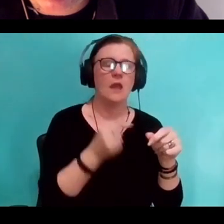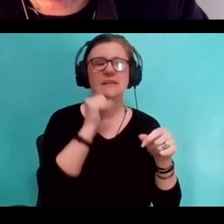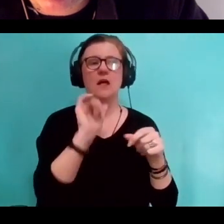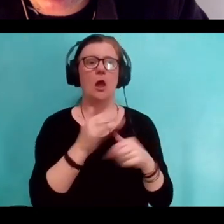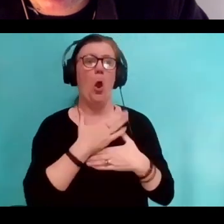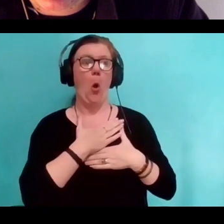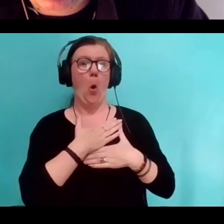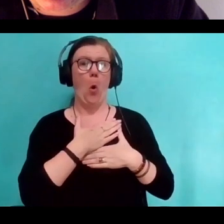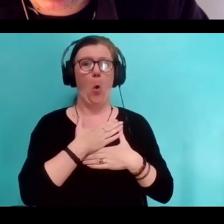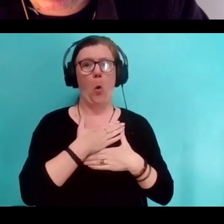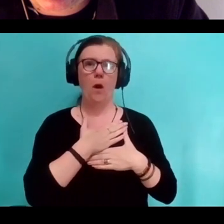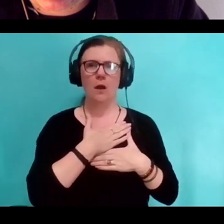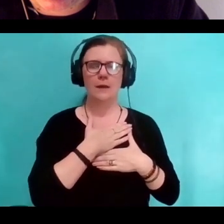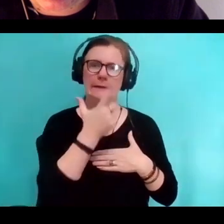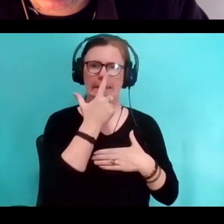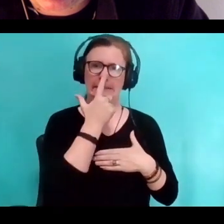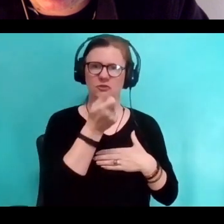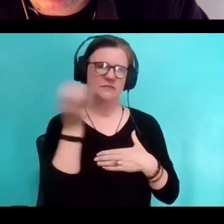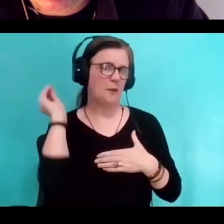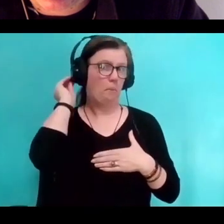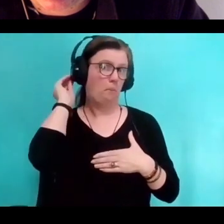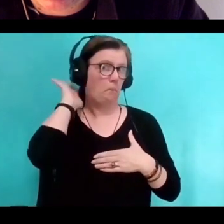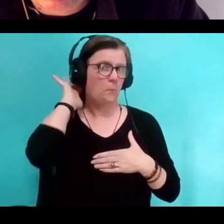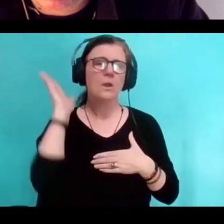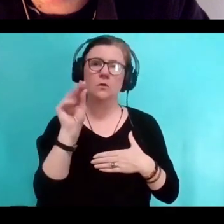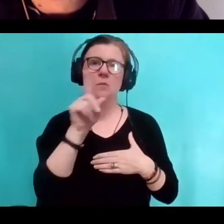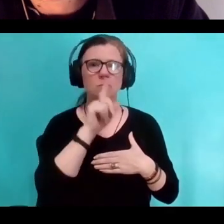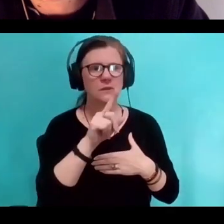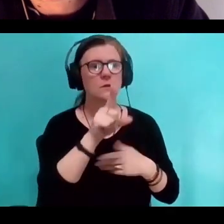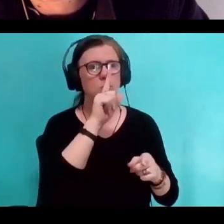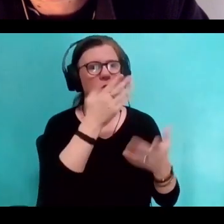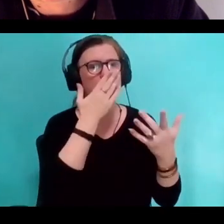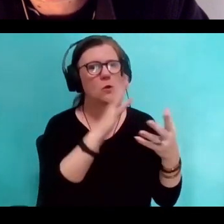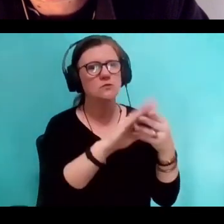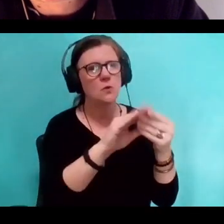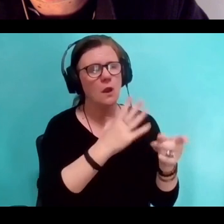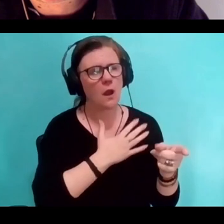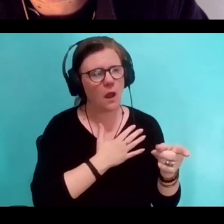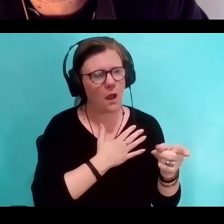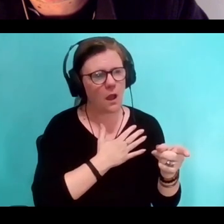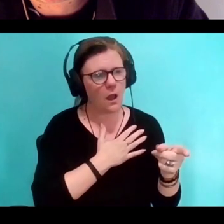It's a really profound story always becomes a mirror, doesn't it?